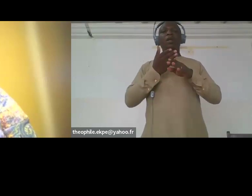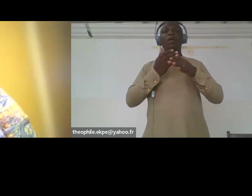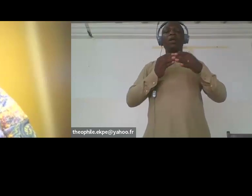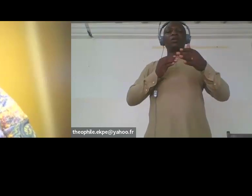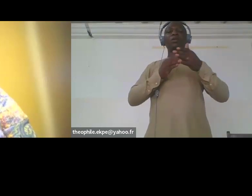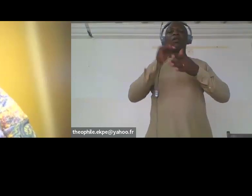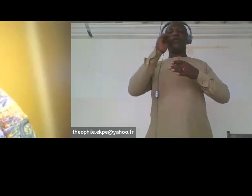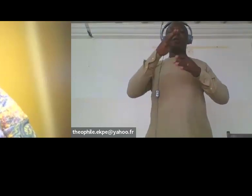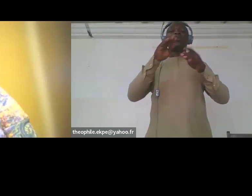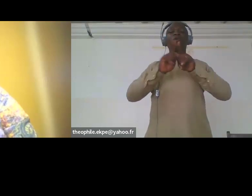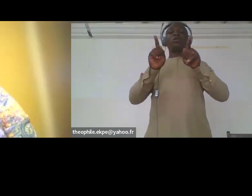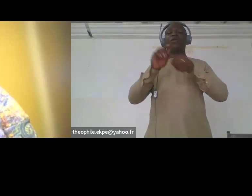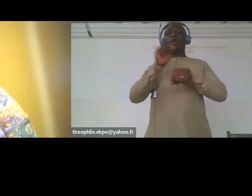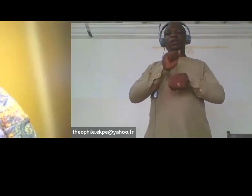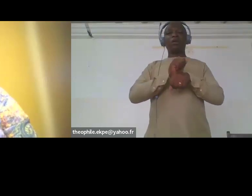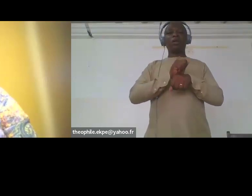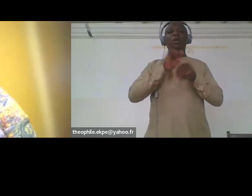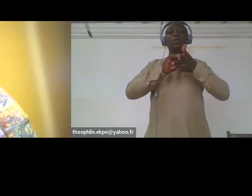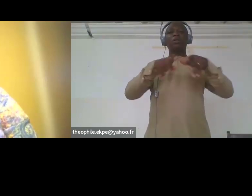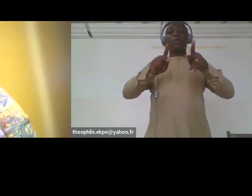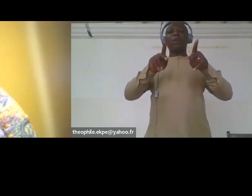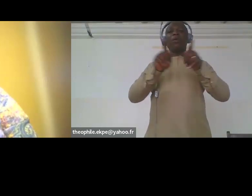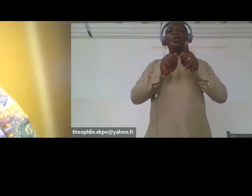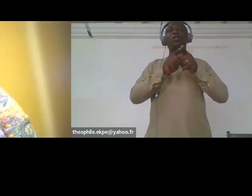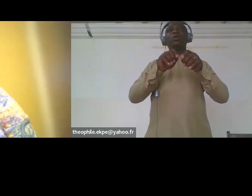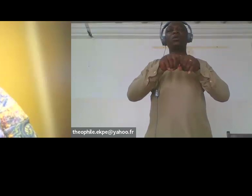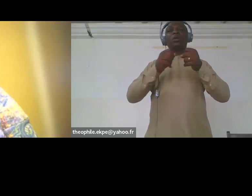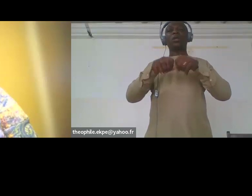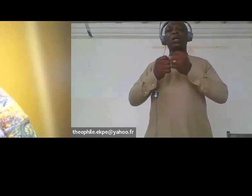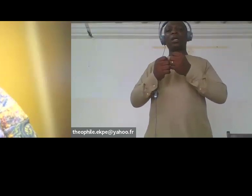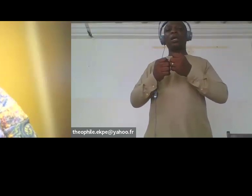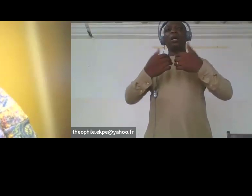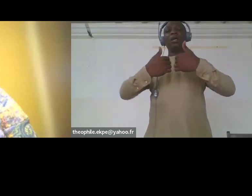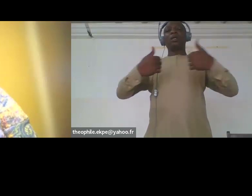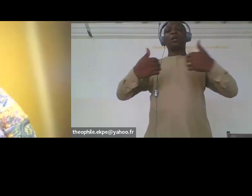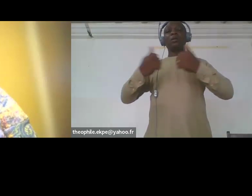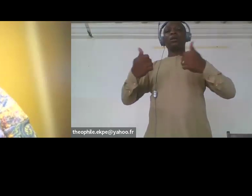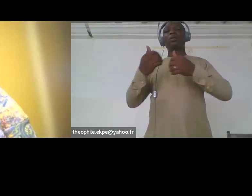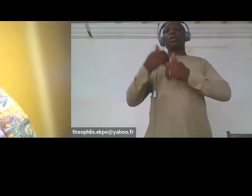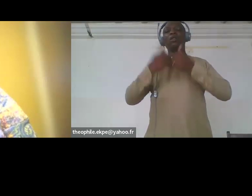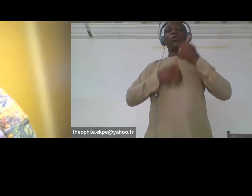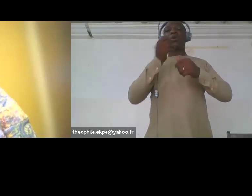the challenges and also to respond to their unique challenges, to their unique needs.